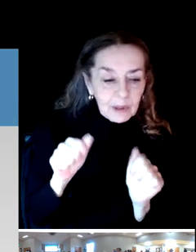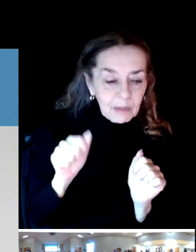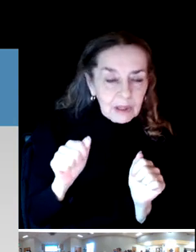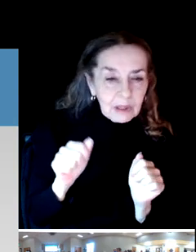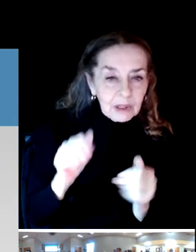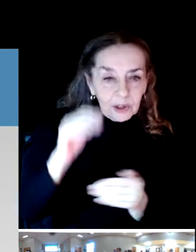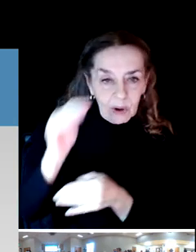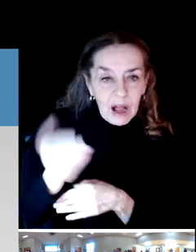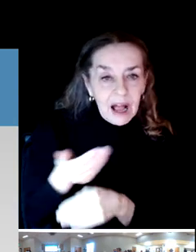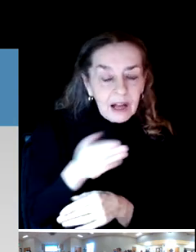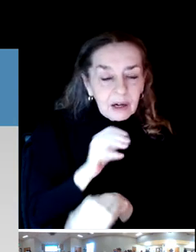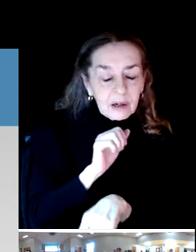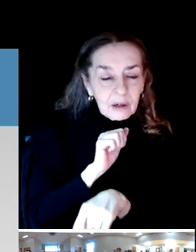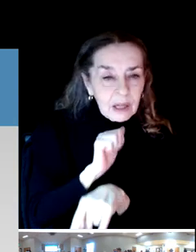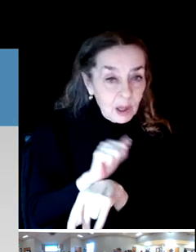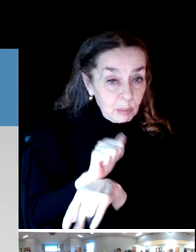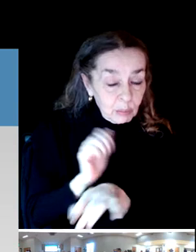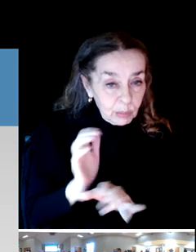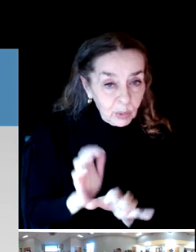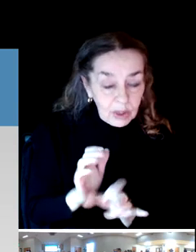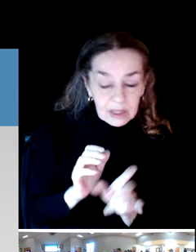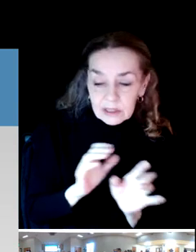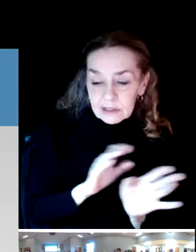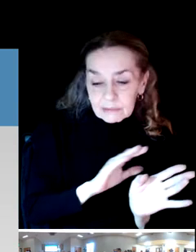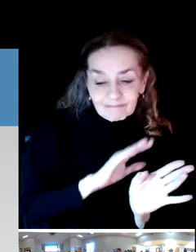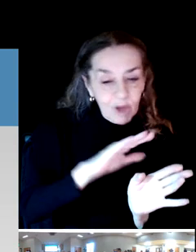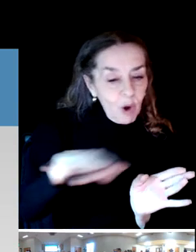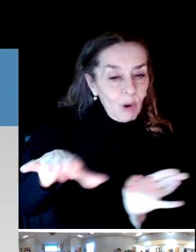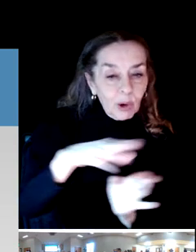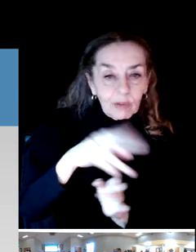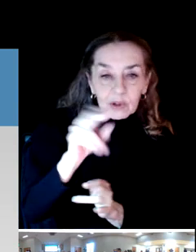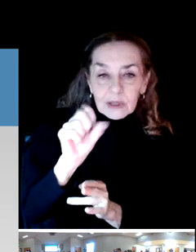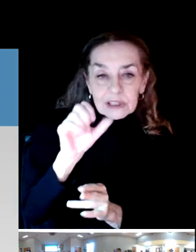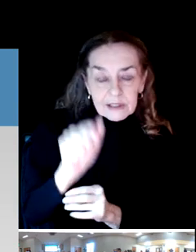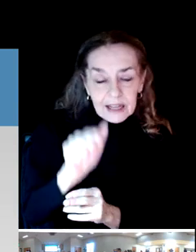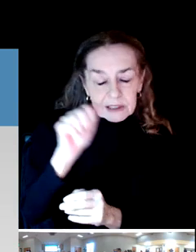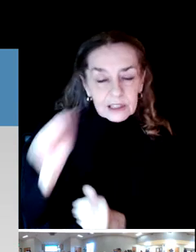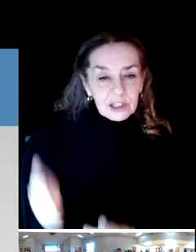And again, nationwide, that's that's a little challenge which is why the Splash!